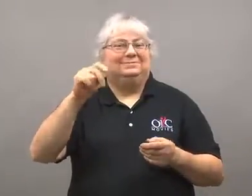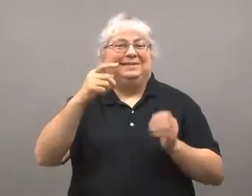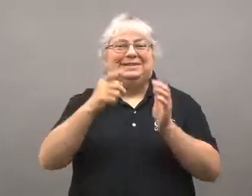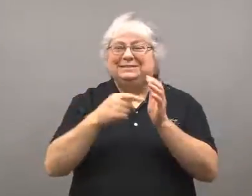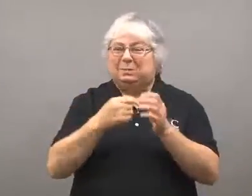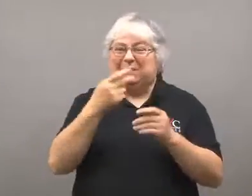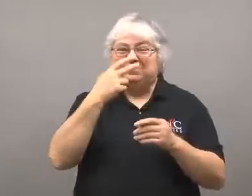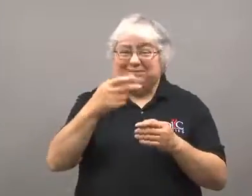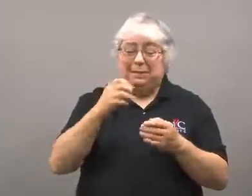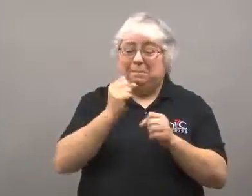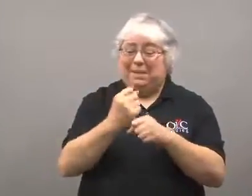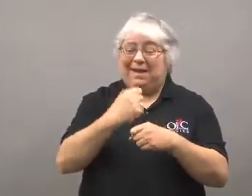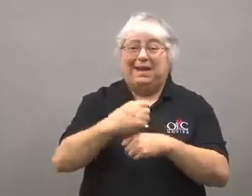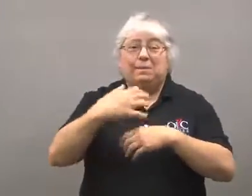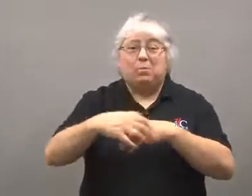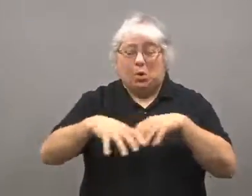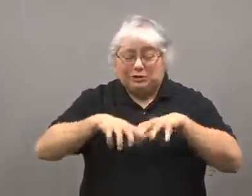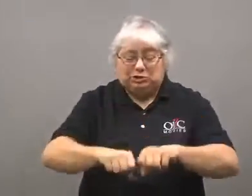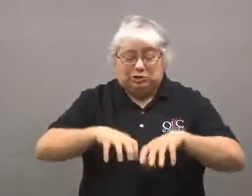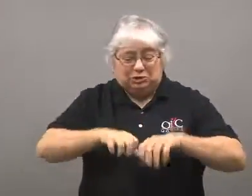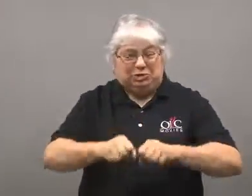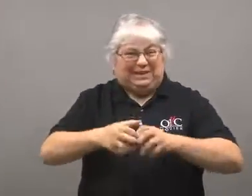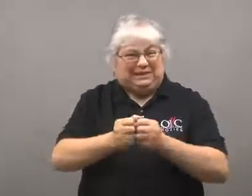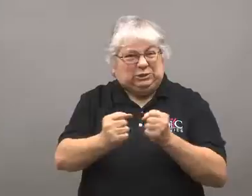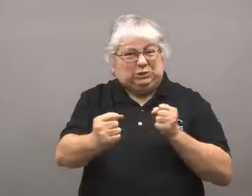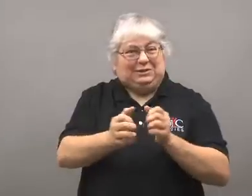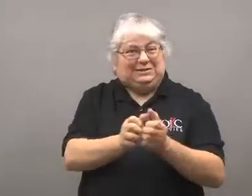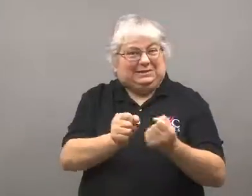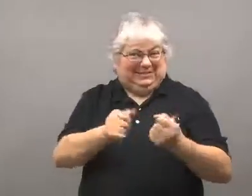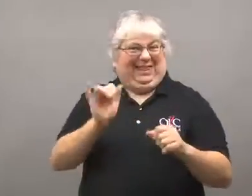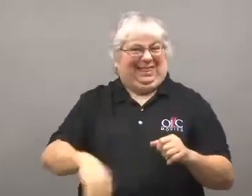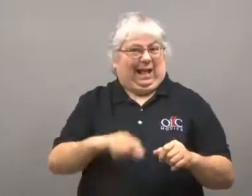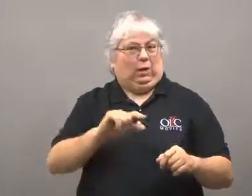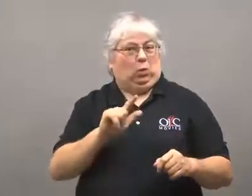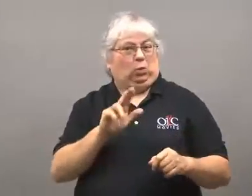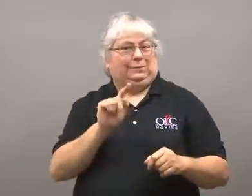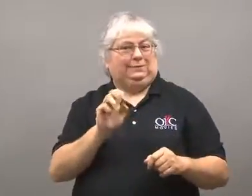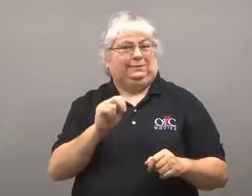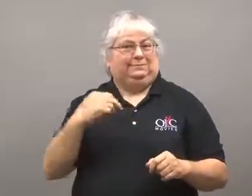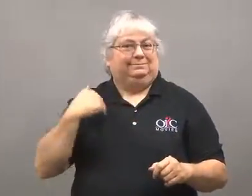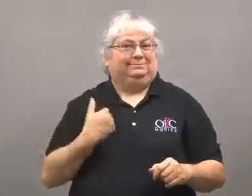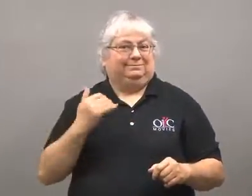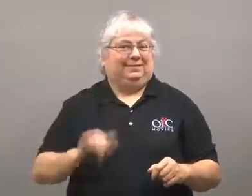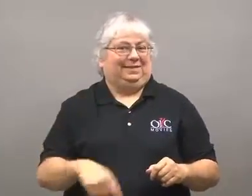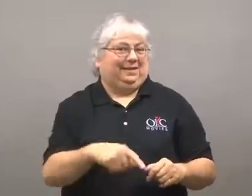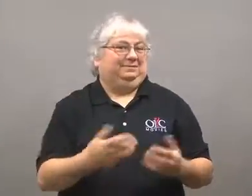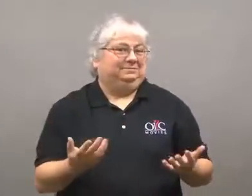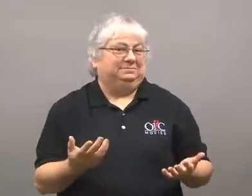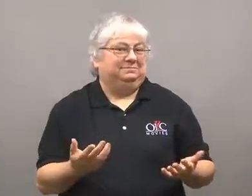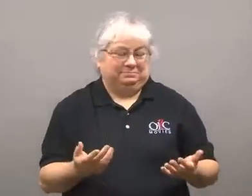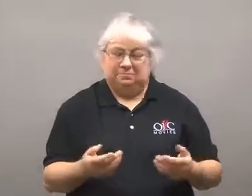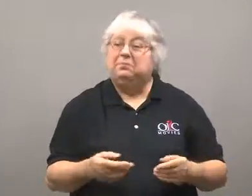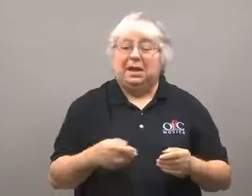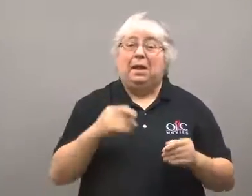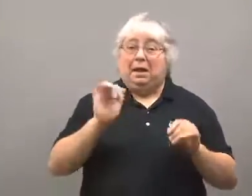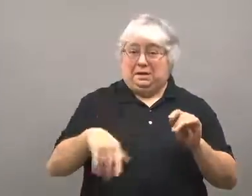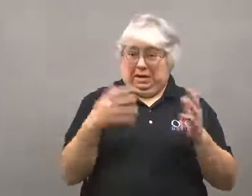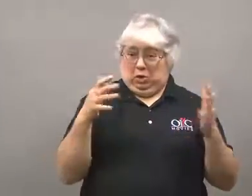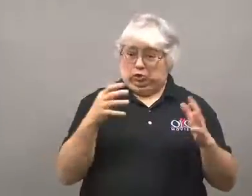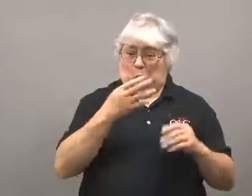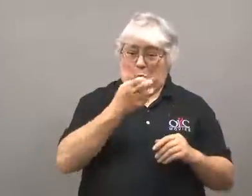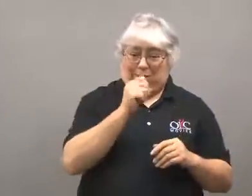It gives dough its stretchiness.